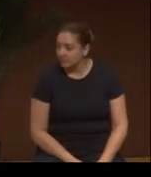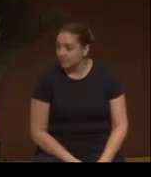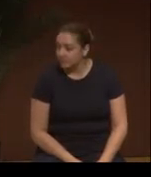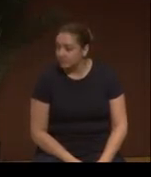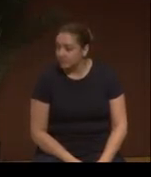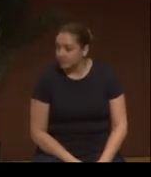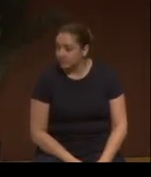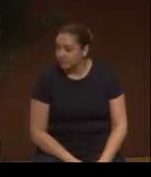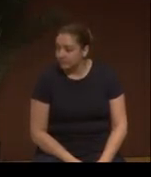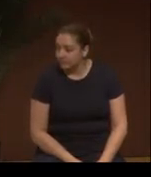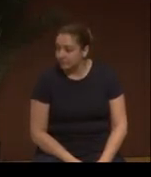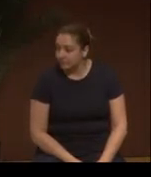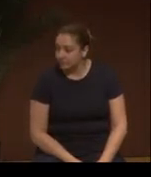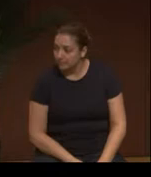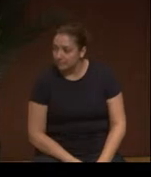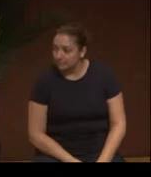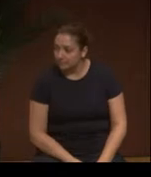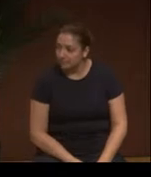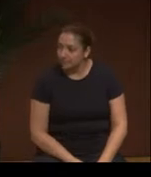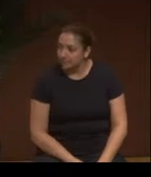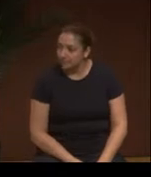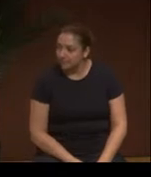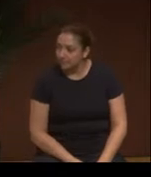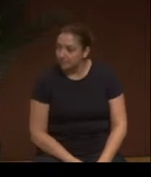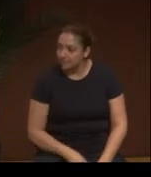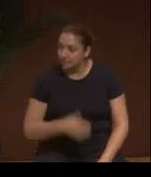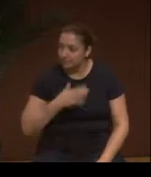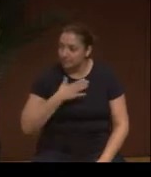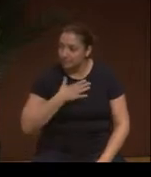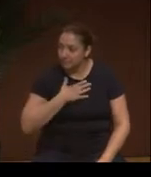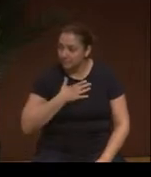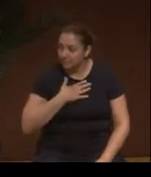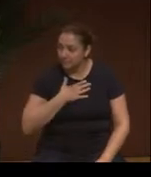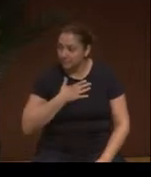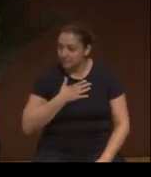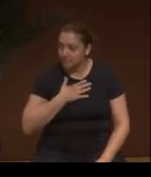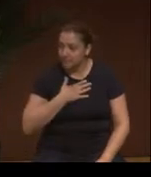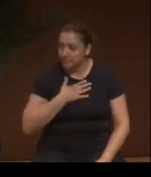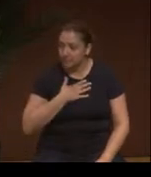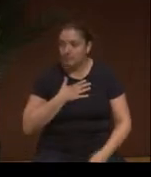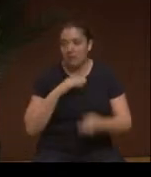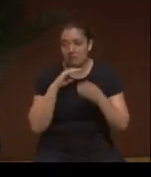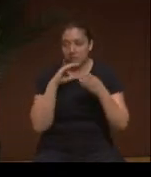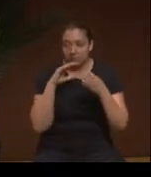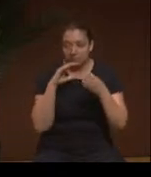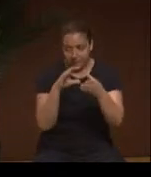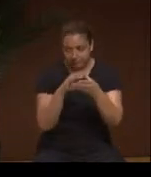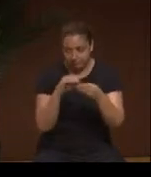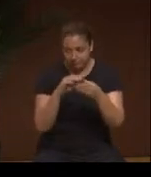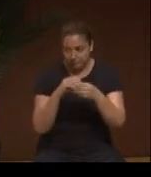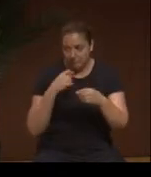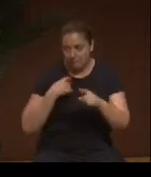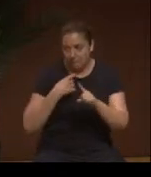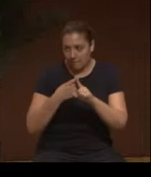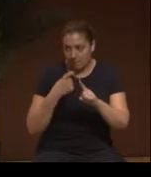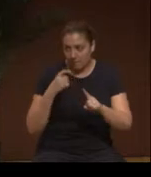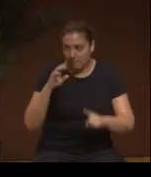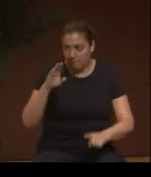Don't even ask permission, yes. My interest is not so much a question. I'm here from Borikén.